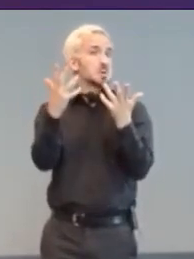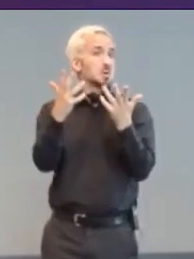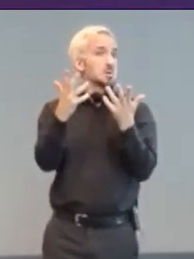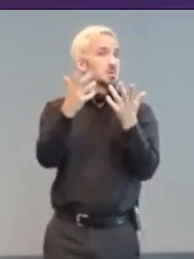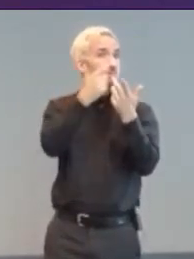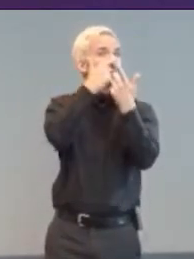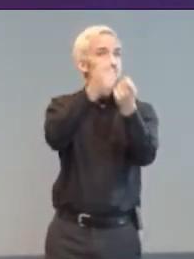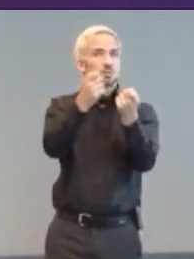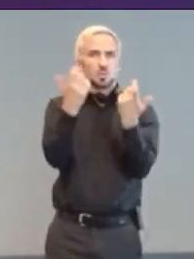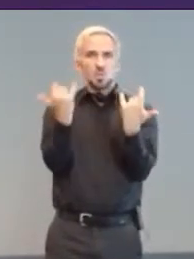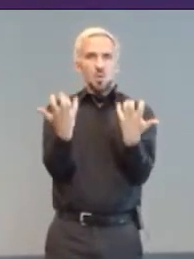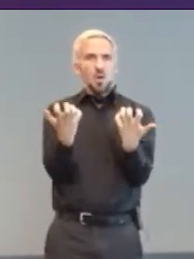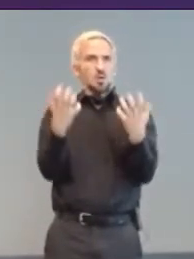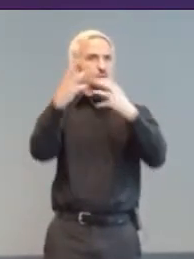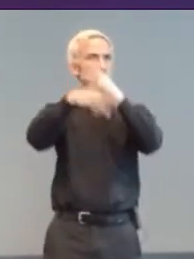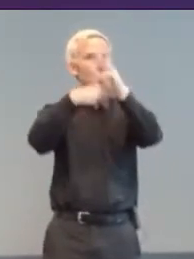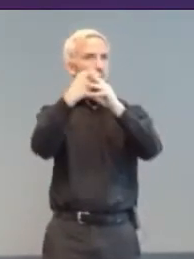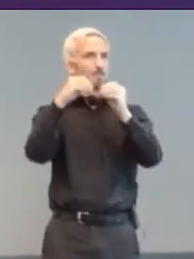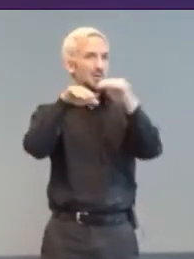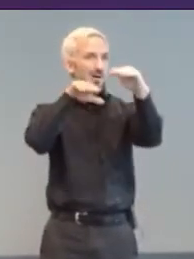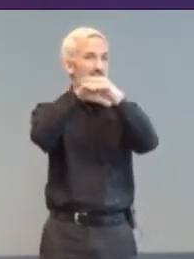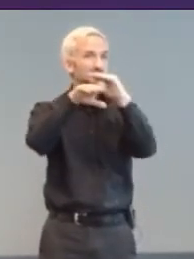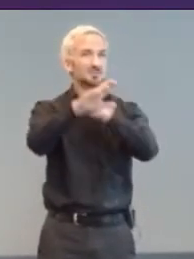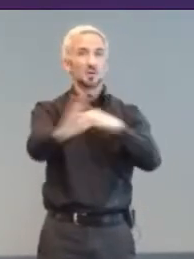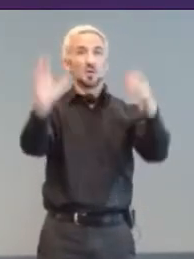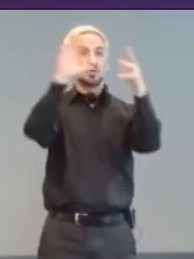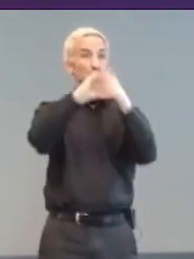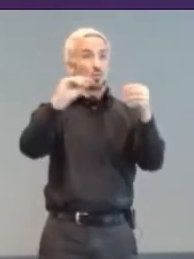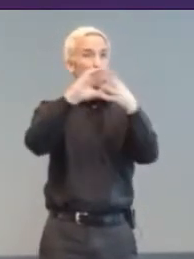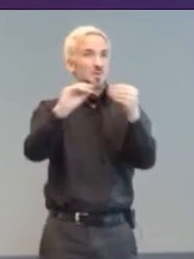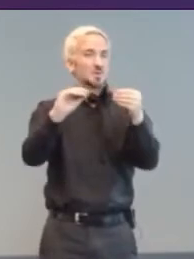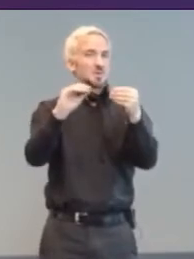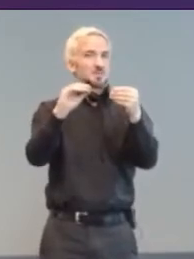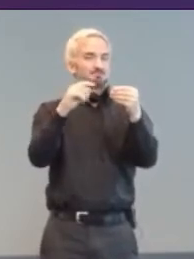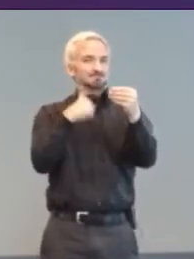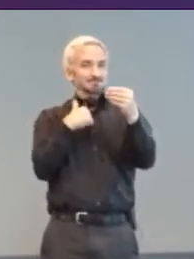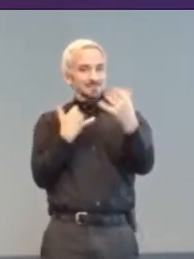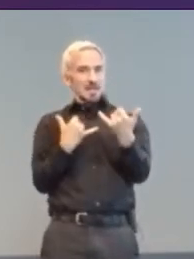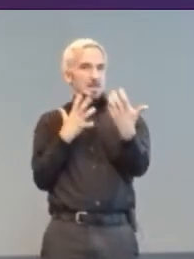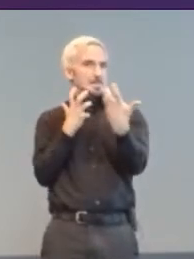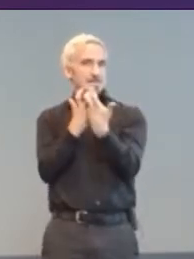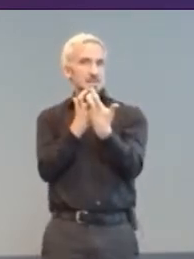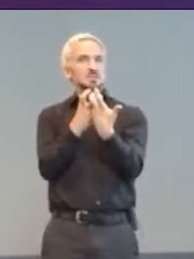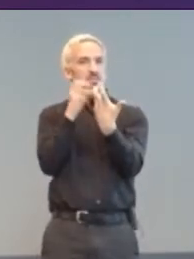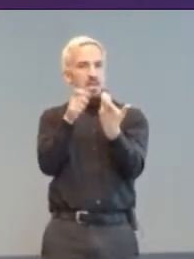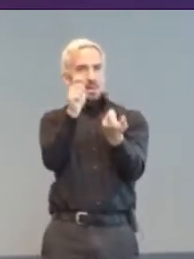accessible worlds and stories, but don’t have the means today. But for today, if you can